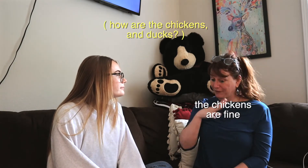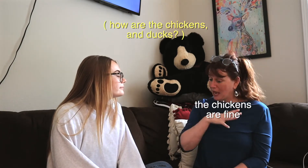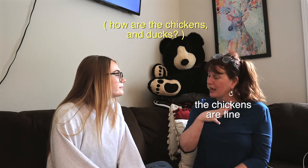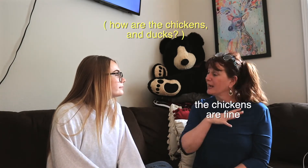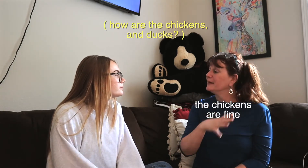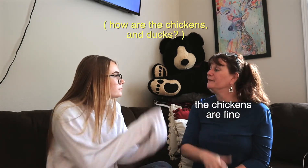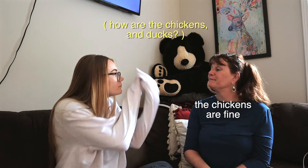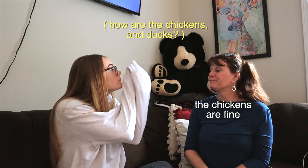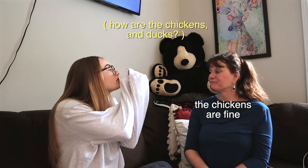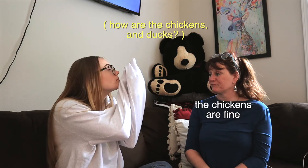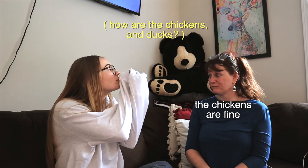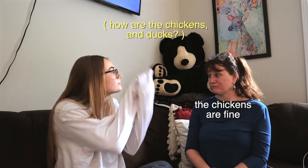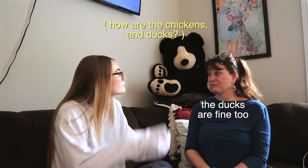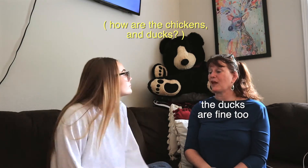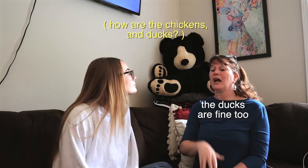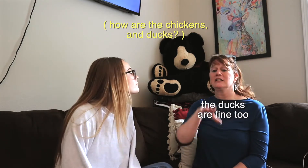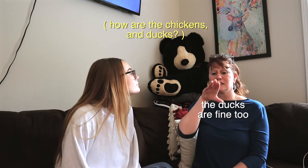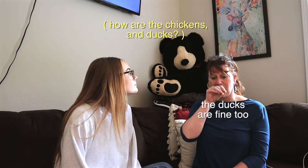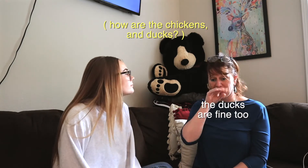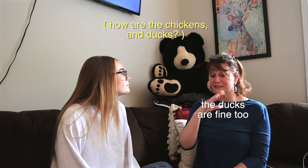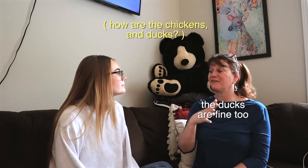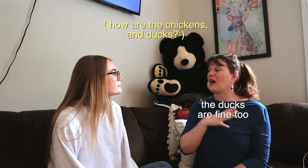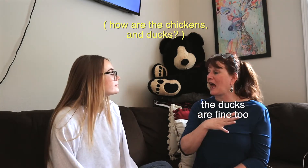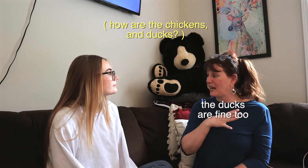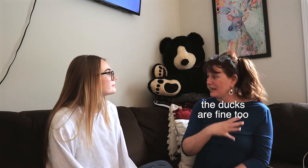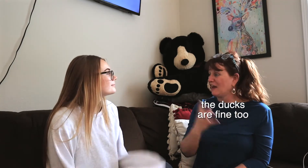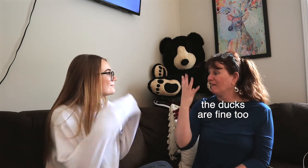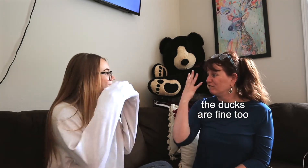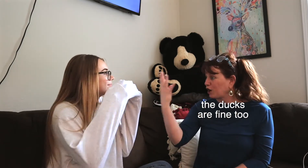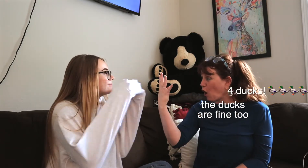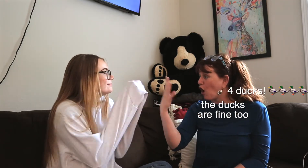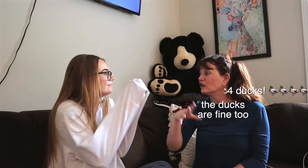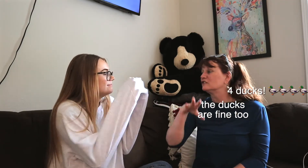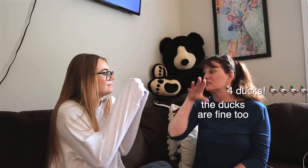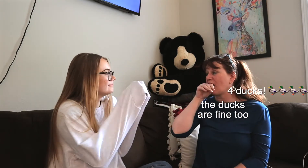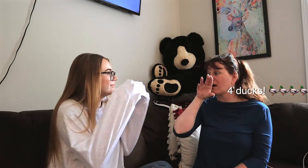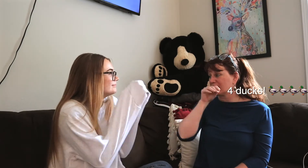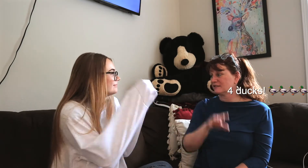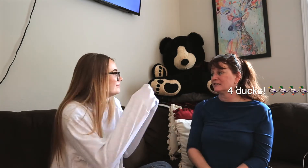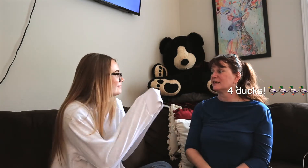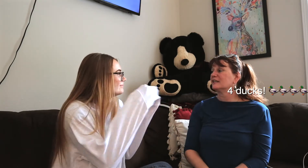*chicken clucking* *quack (x4)* *studio audience cheer*